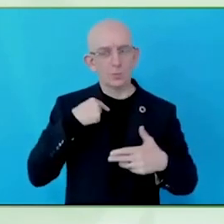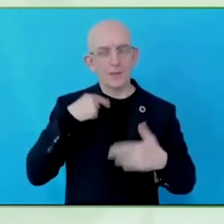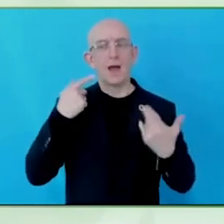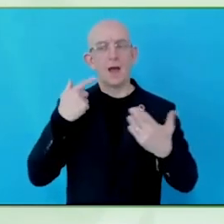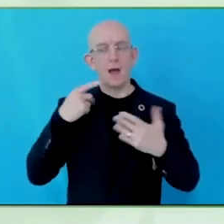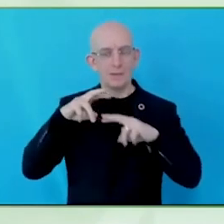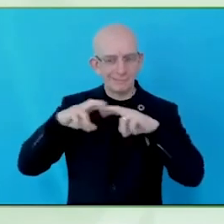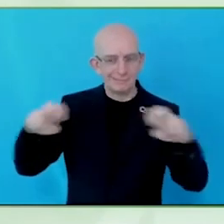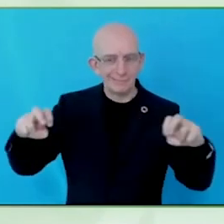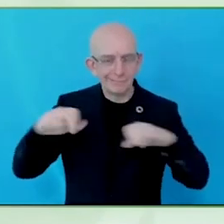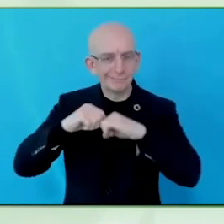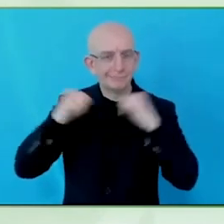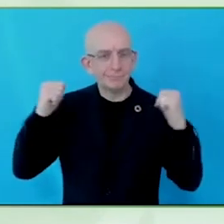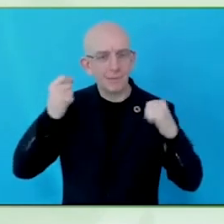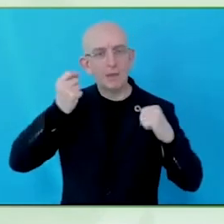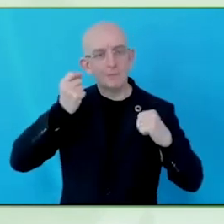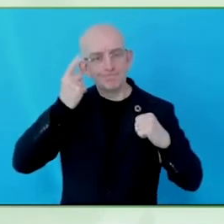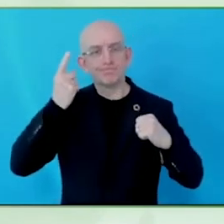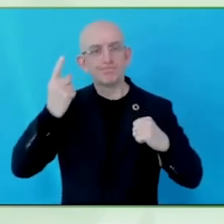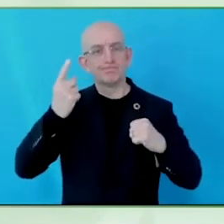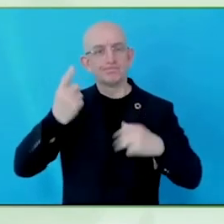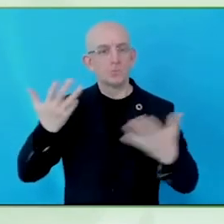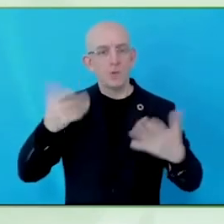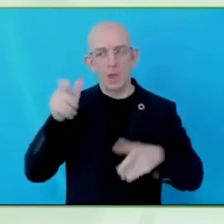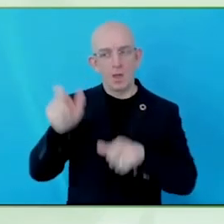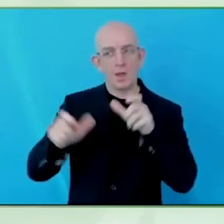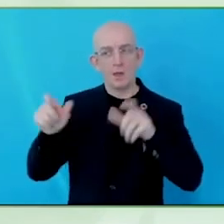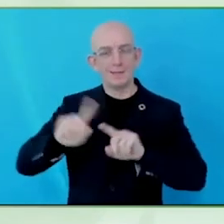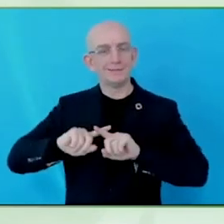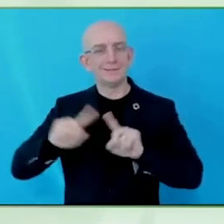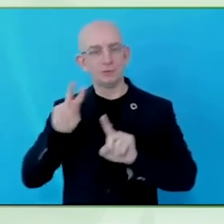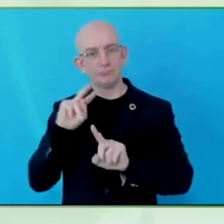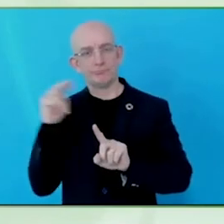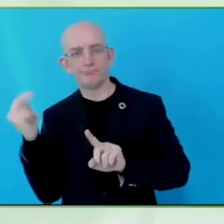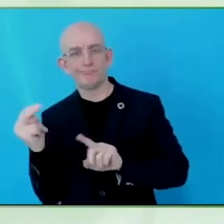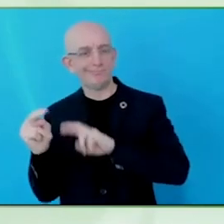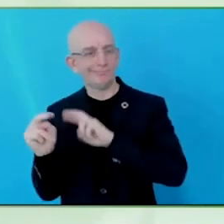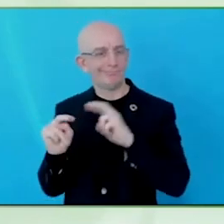aware of who those customers are that are being missed in that insight.